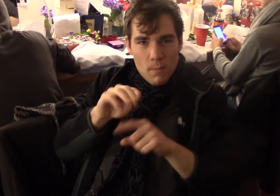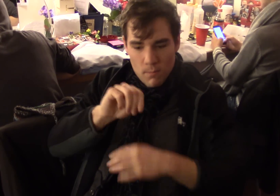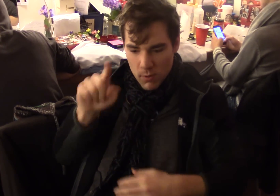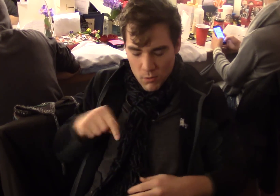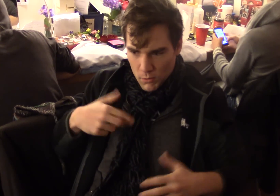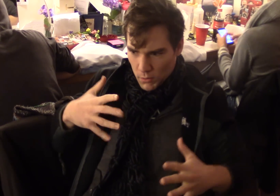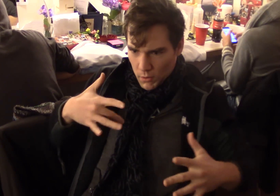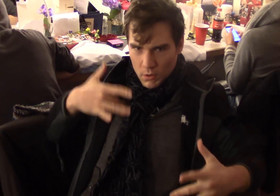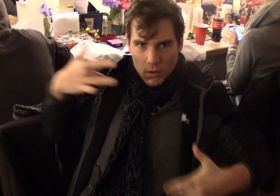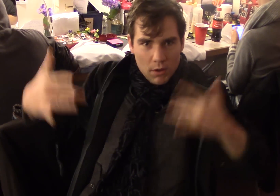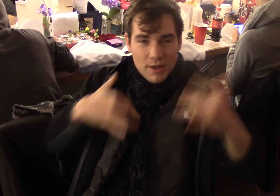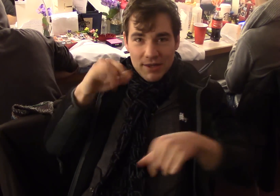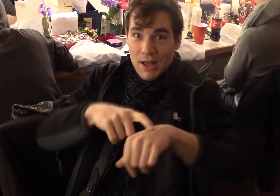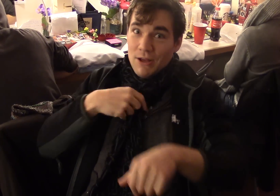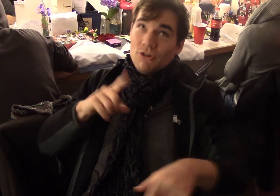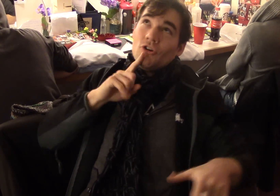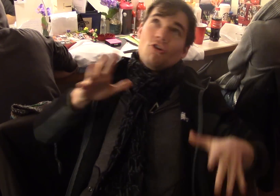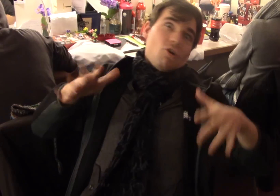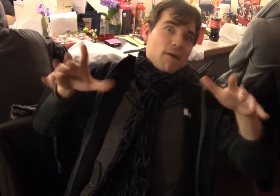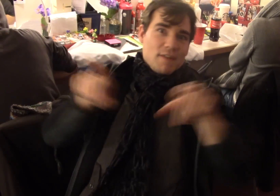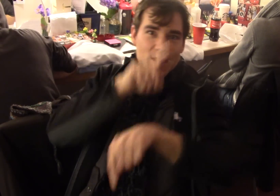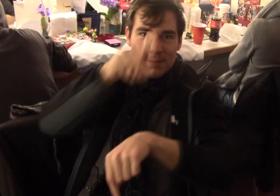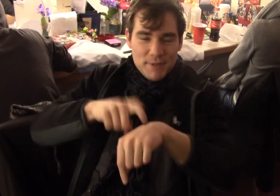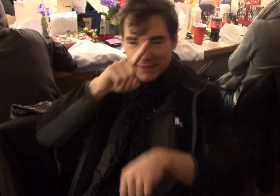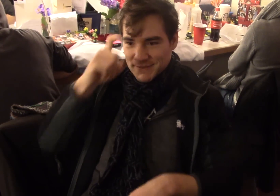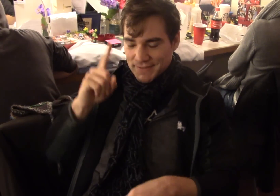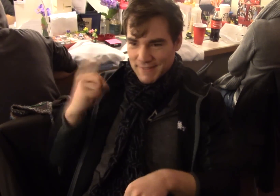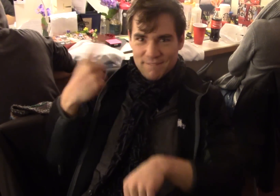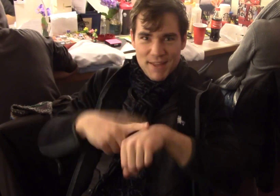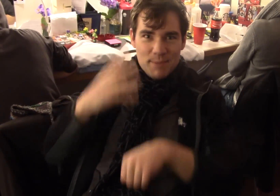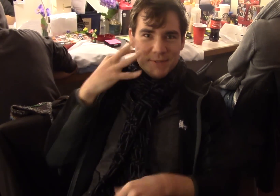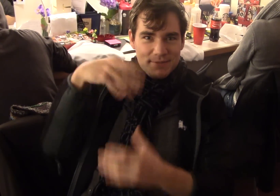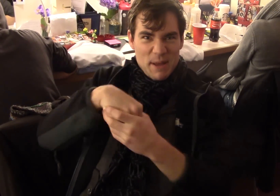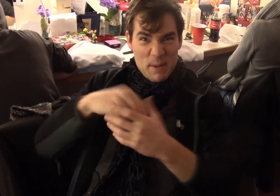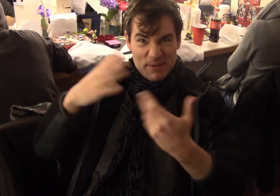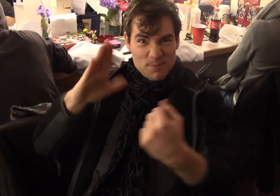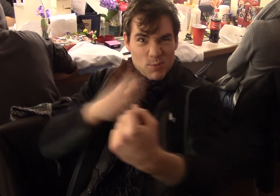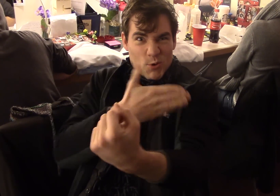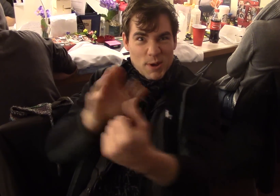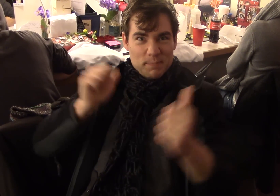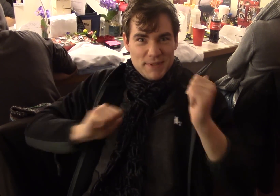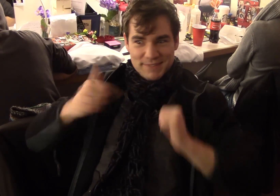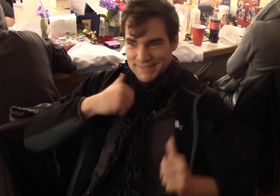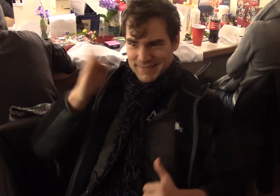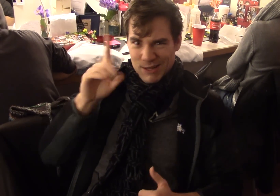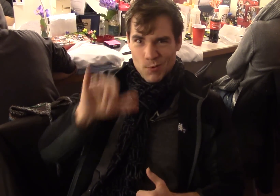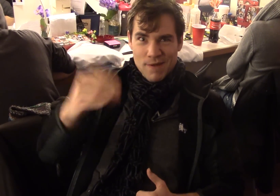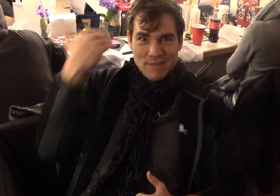offered the role of Moritz and I was ecstatic. It's like the first time I'd ever been involved in a musical, like